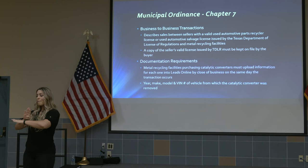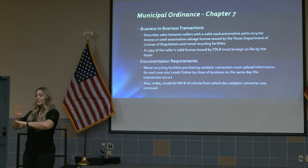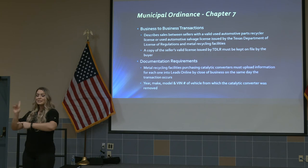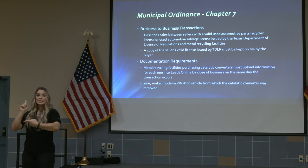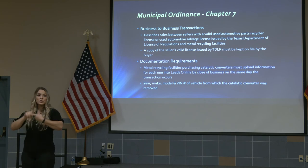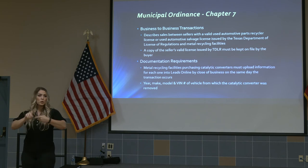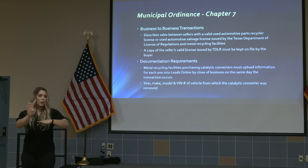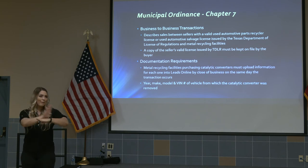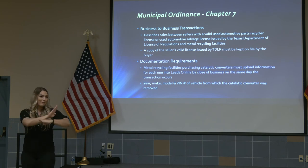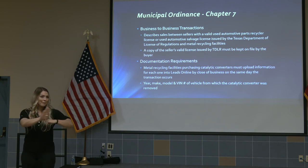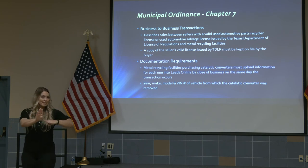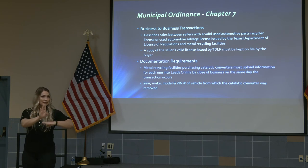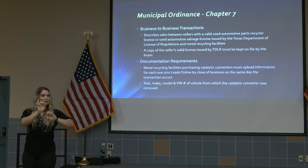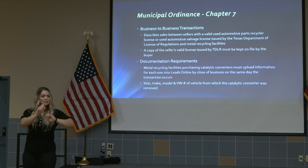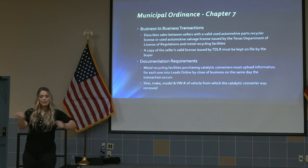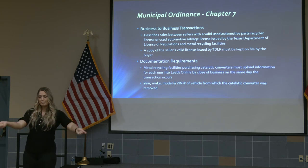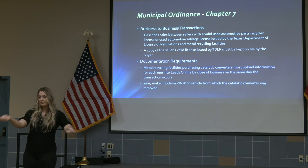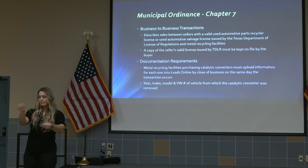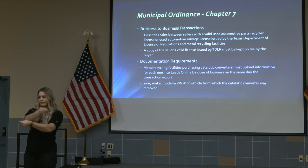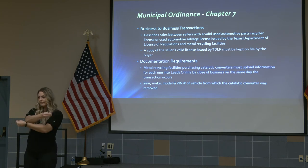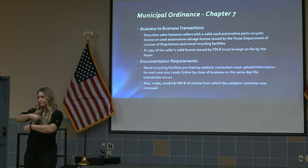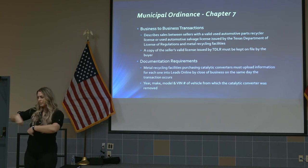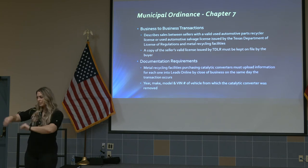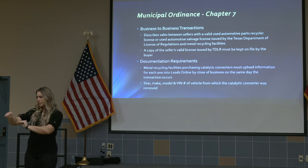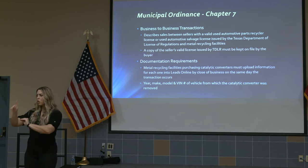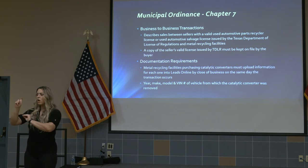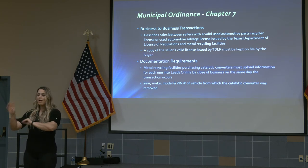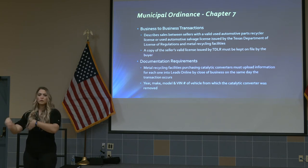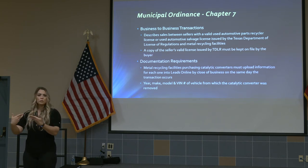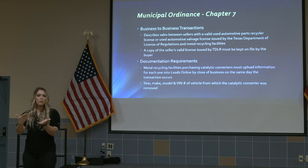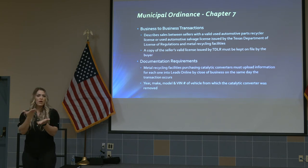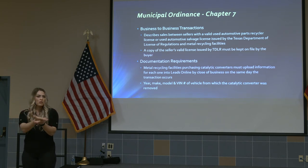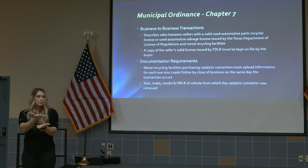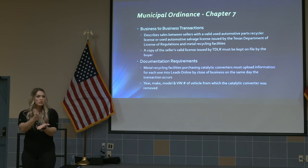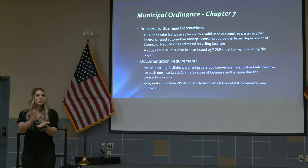you have to provide documentation that you are a legit business whether it be a muffler shop